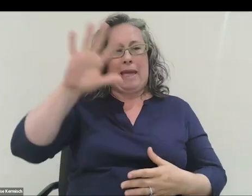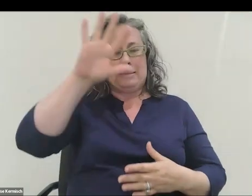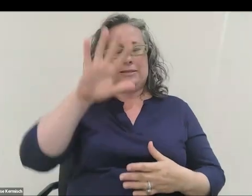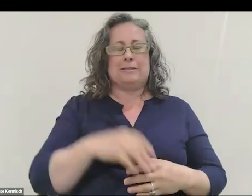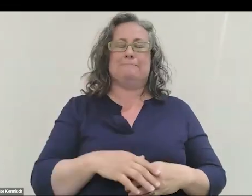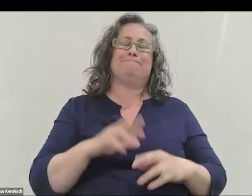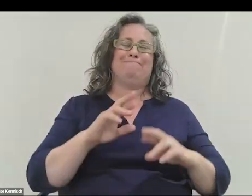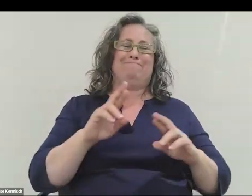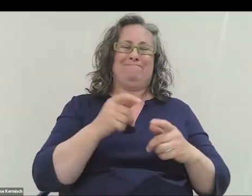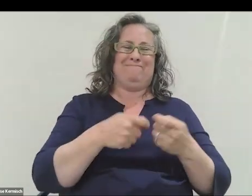Great question.